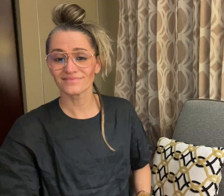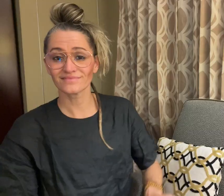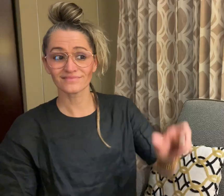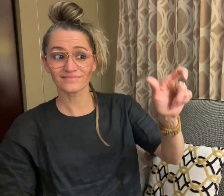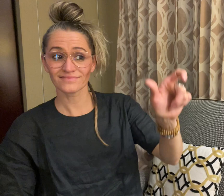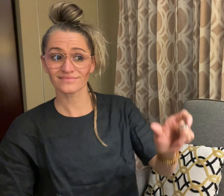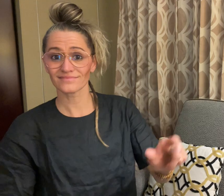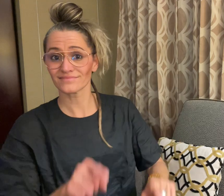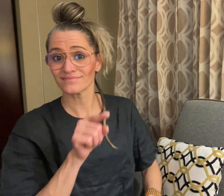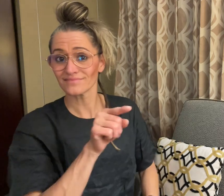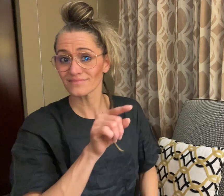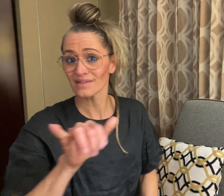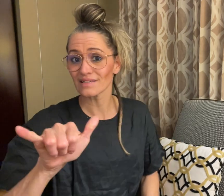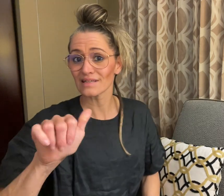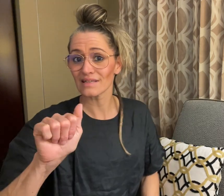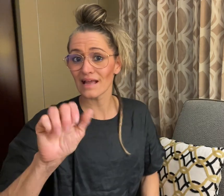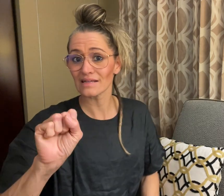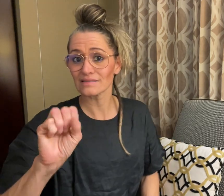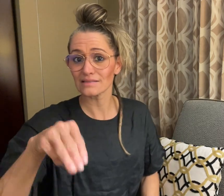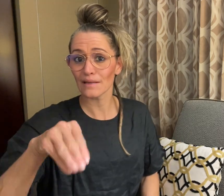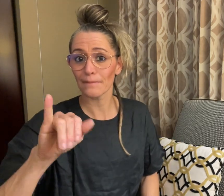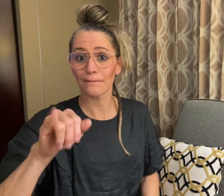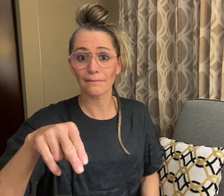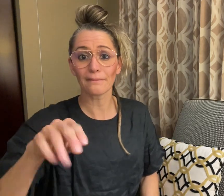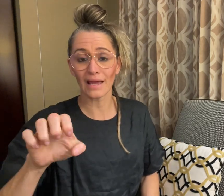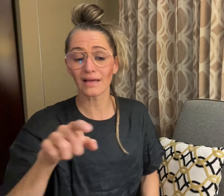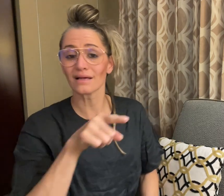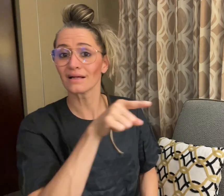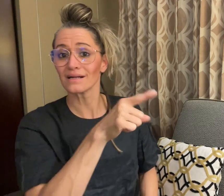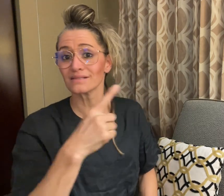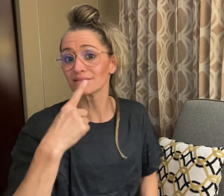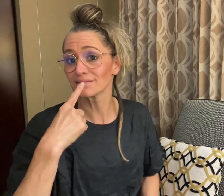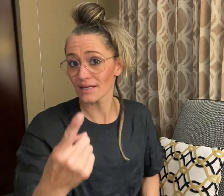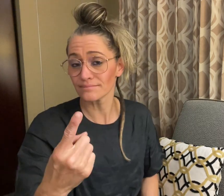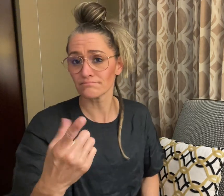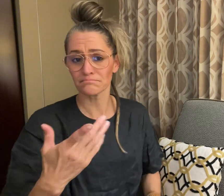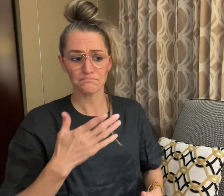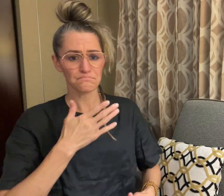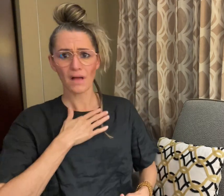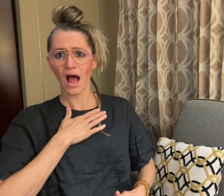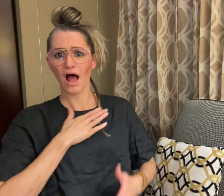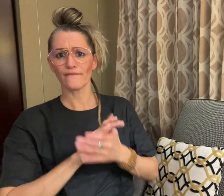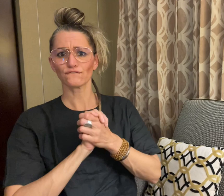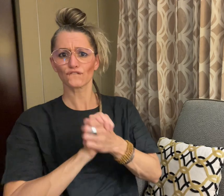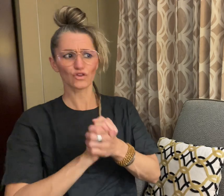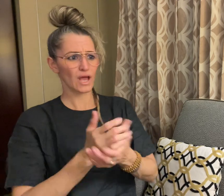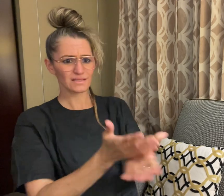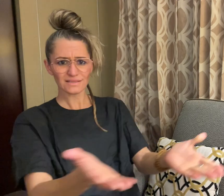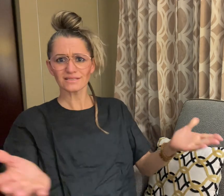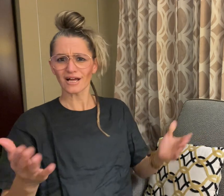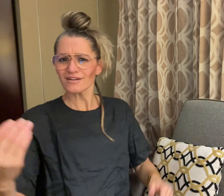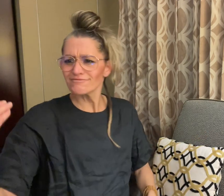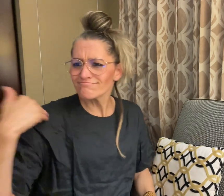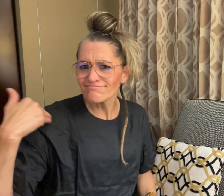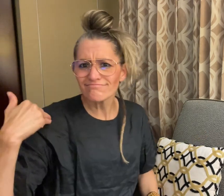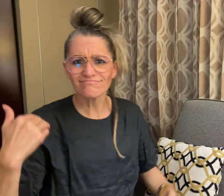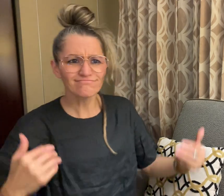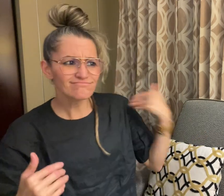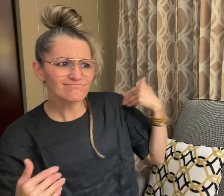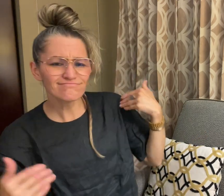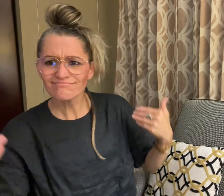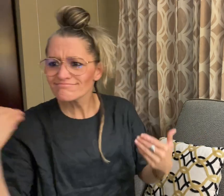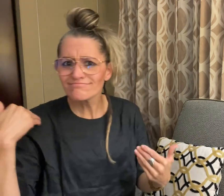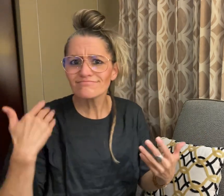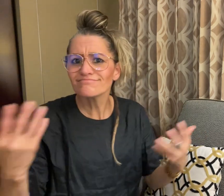Yasmine says "My friends kept telling me I should tell